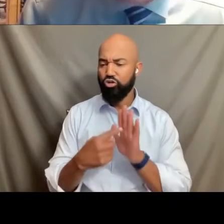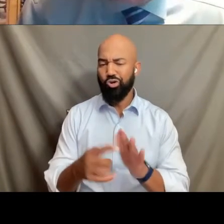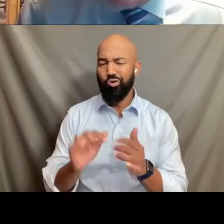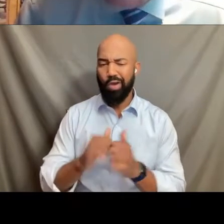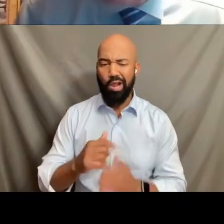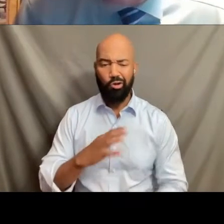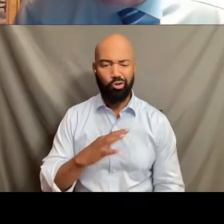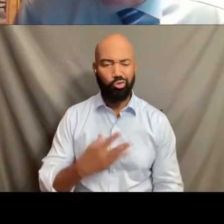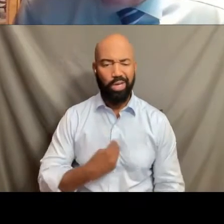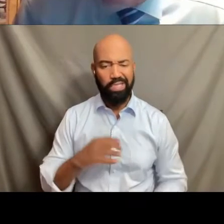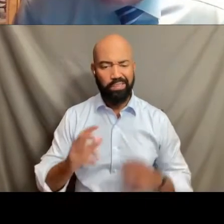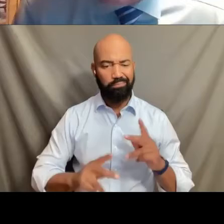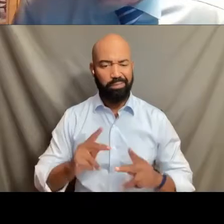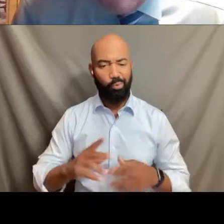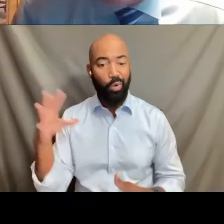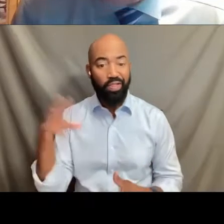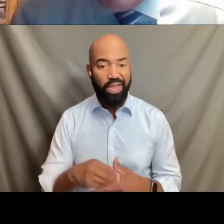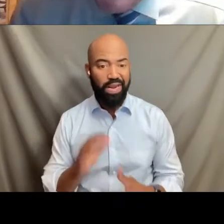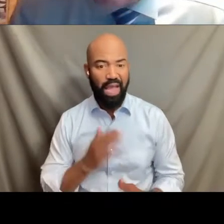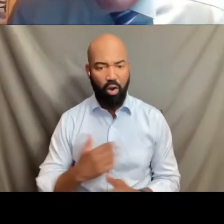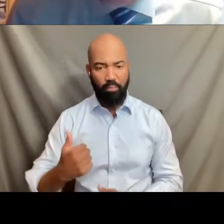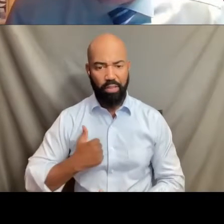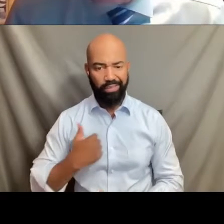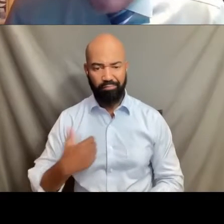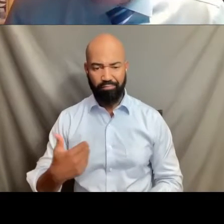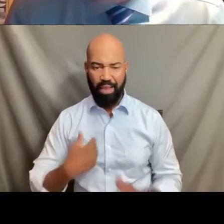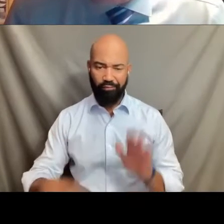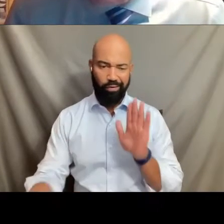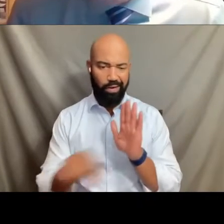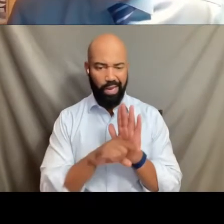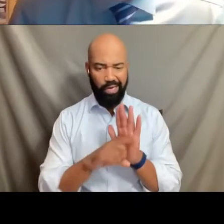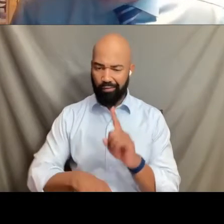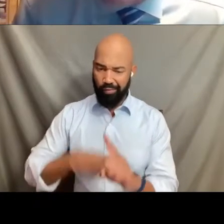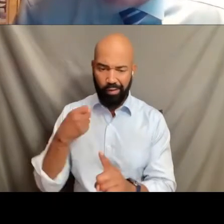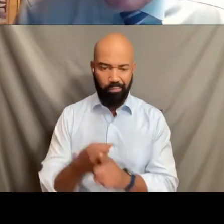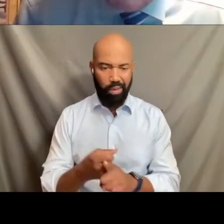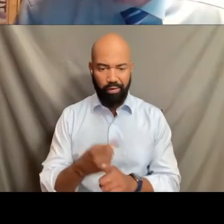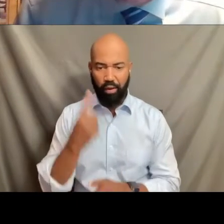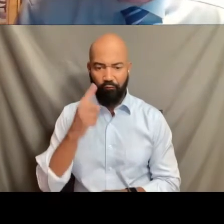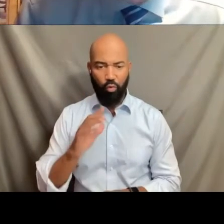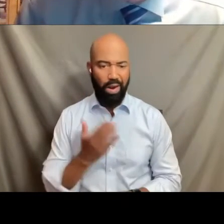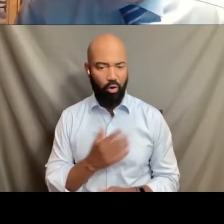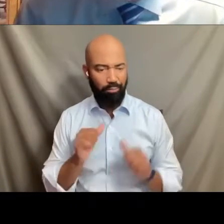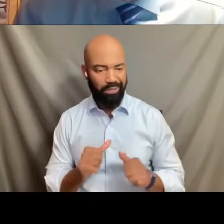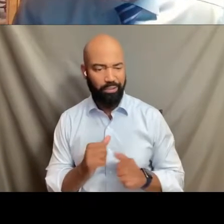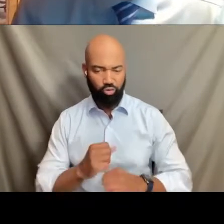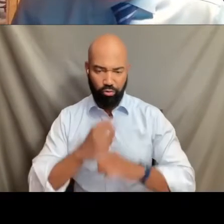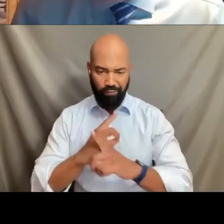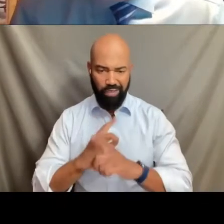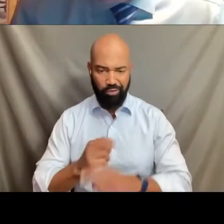in our military would have an impact upon our capacity to defend ourselves and engage in other things